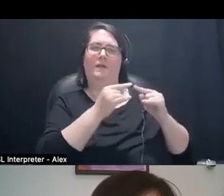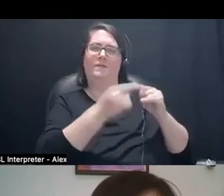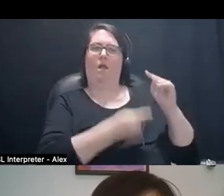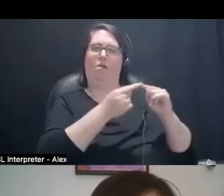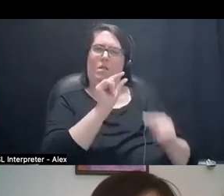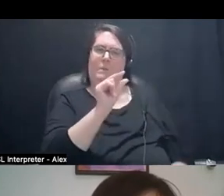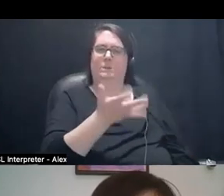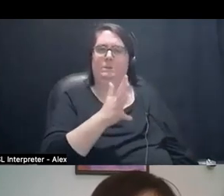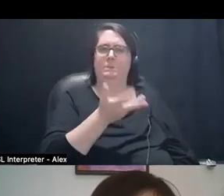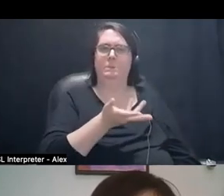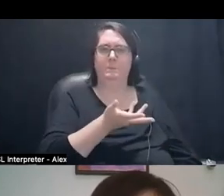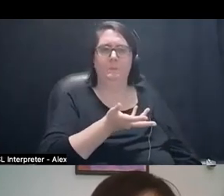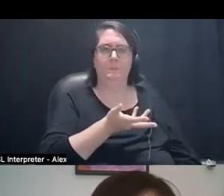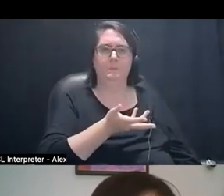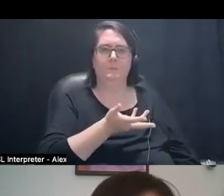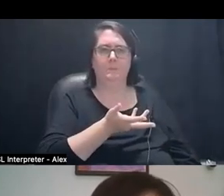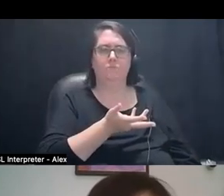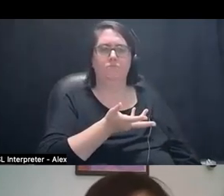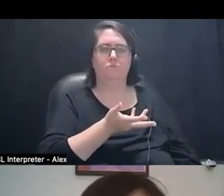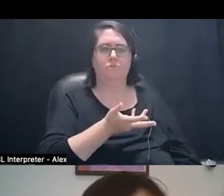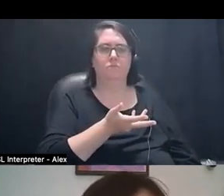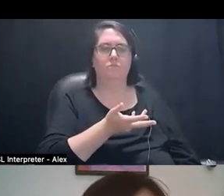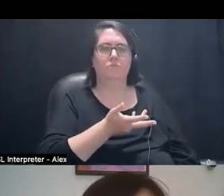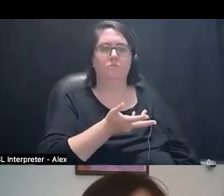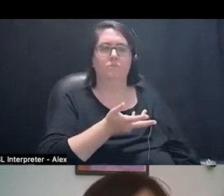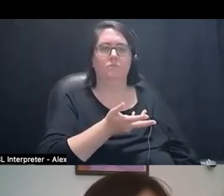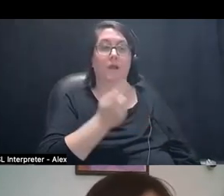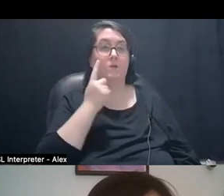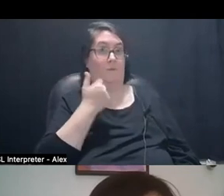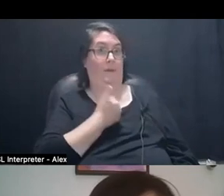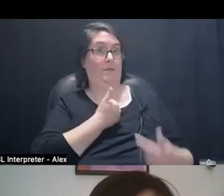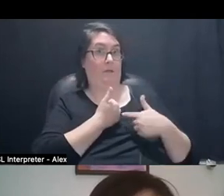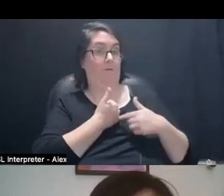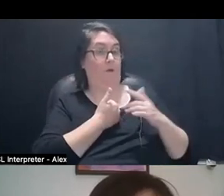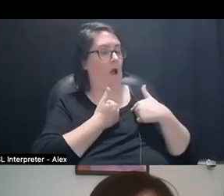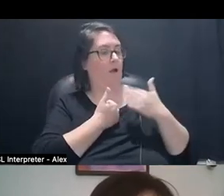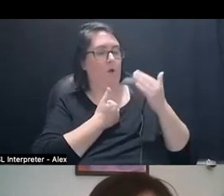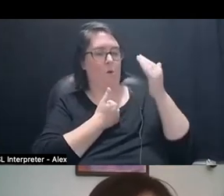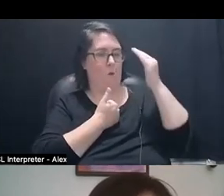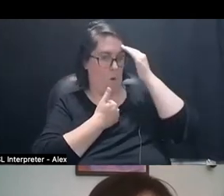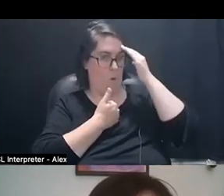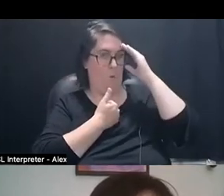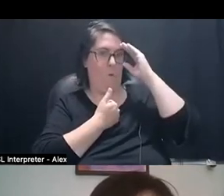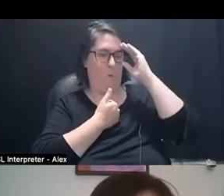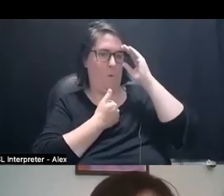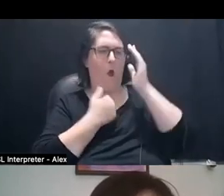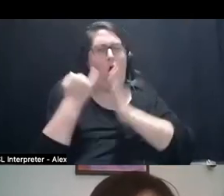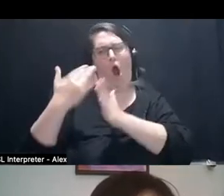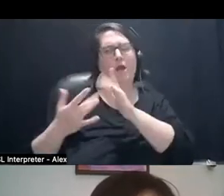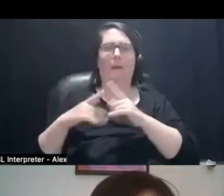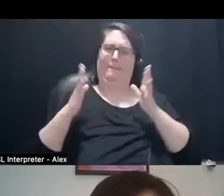One of the things that I know about myself more than just an artist, but as a person,